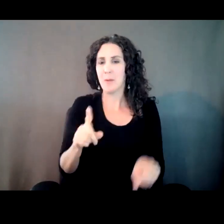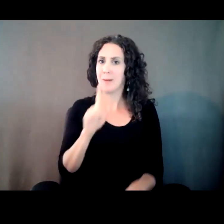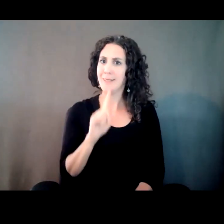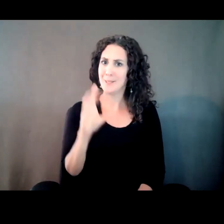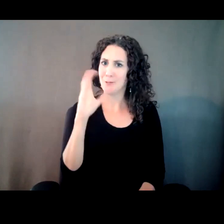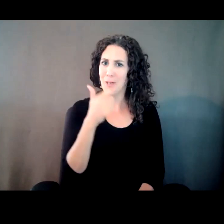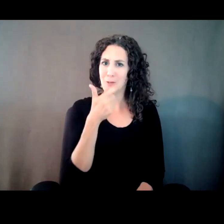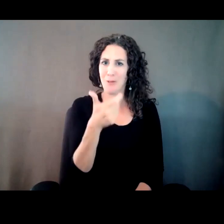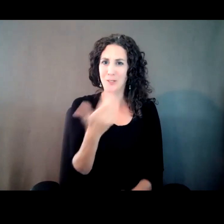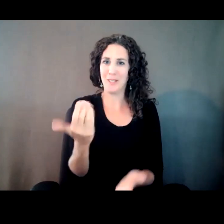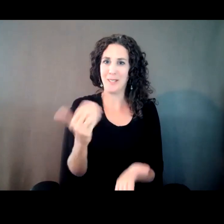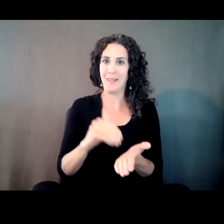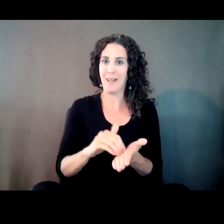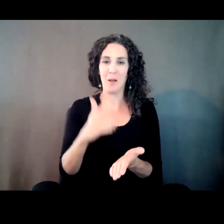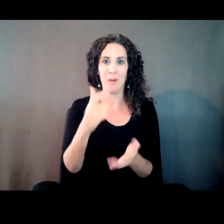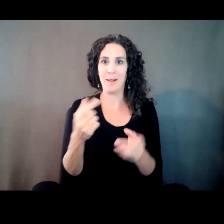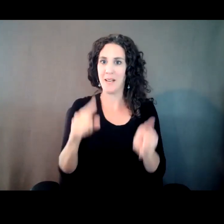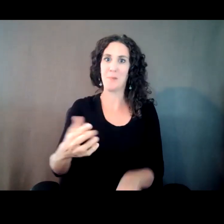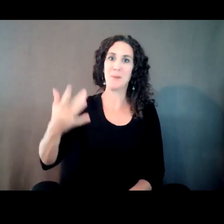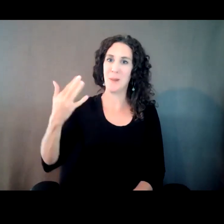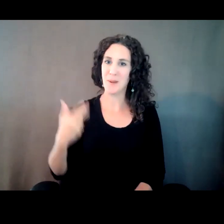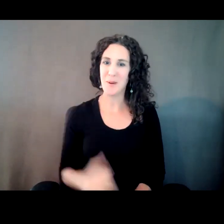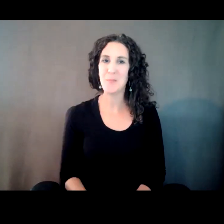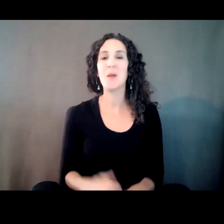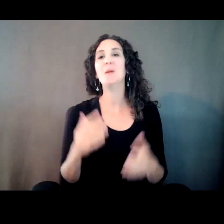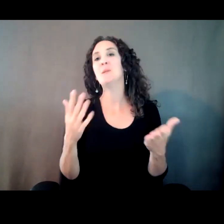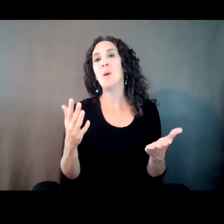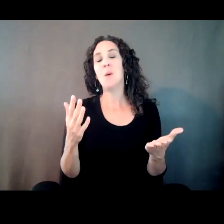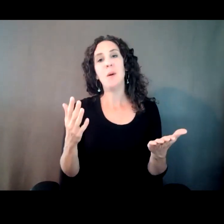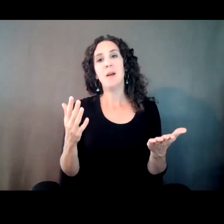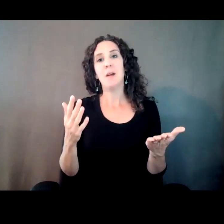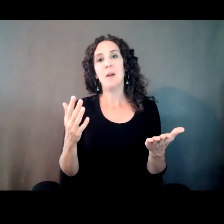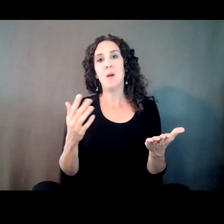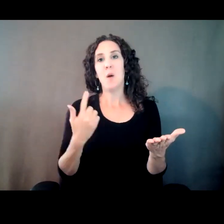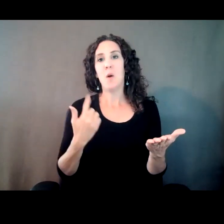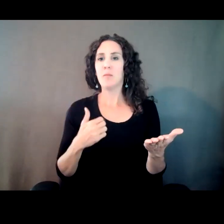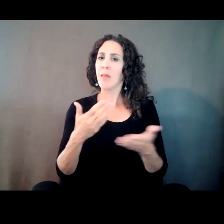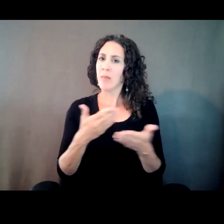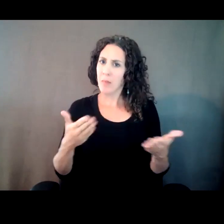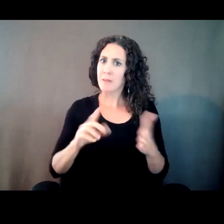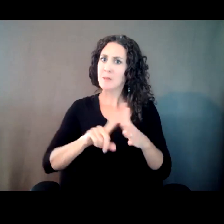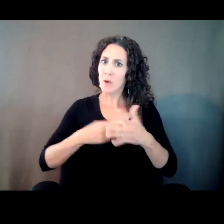watching it back, a blast from the past. So we -- things started to take off from there.